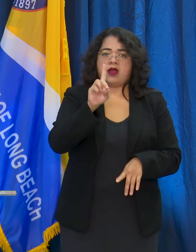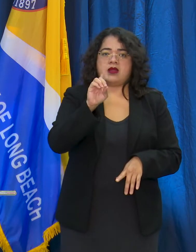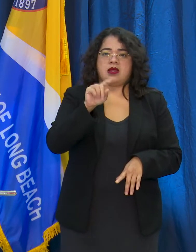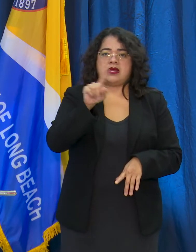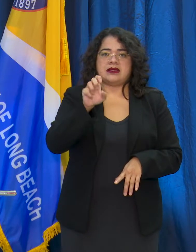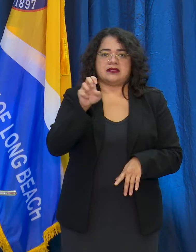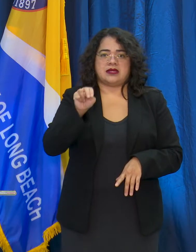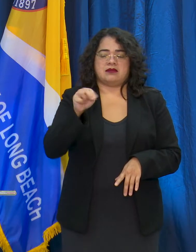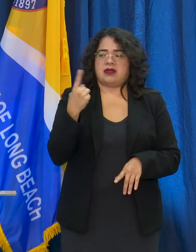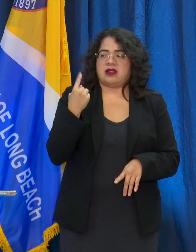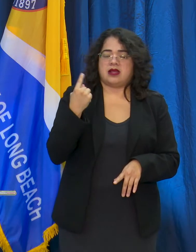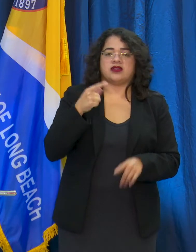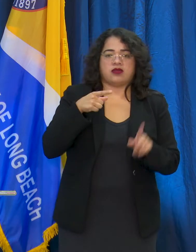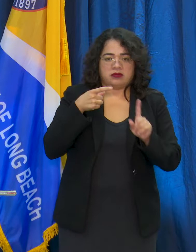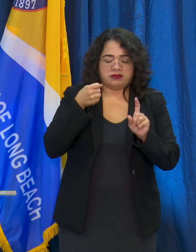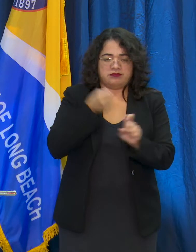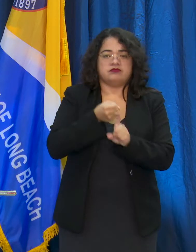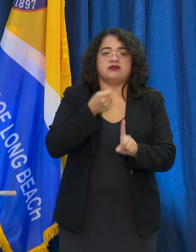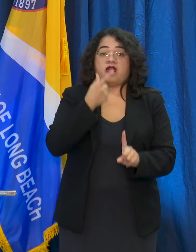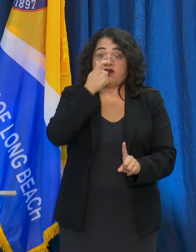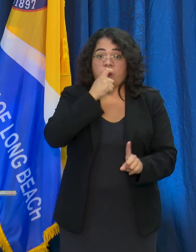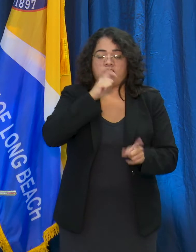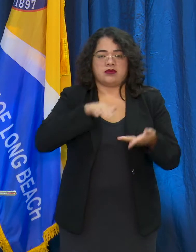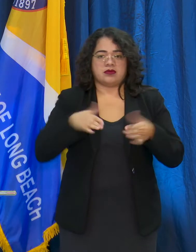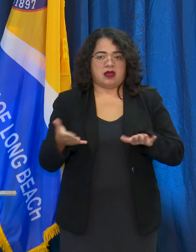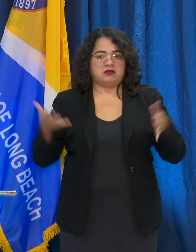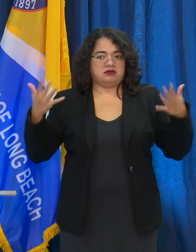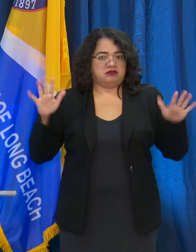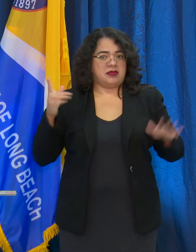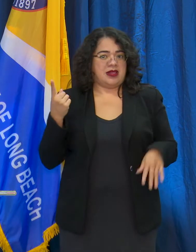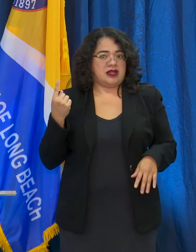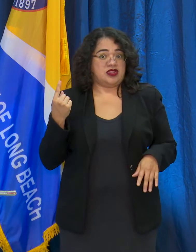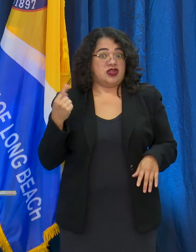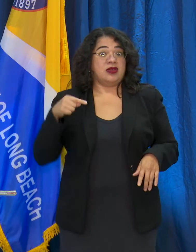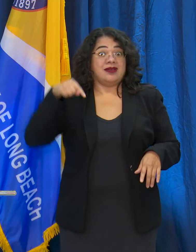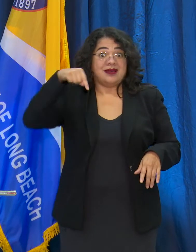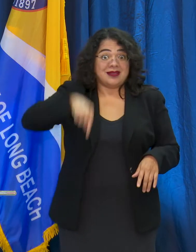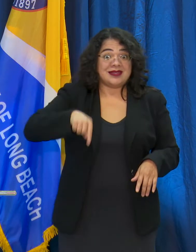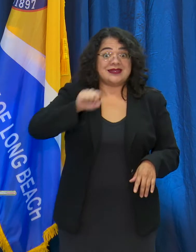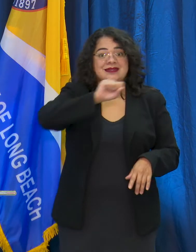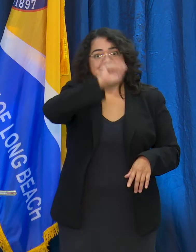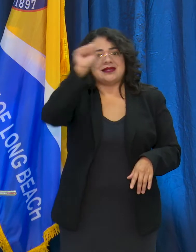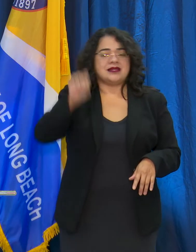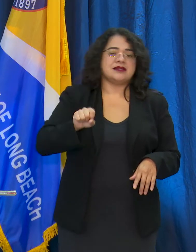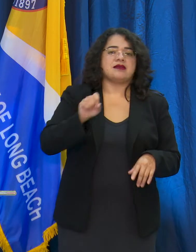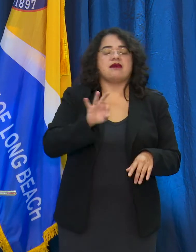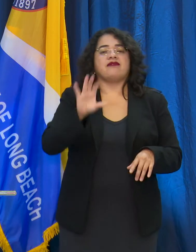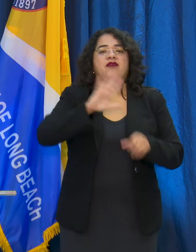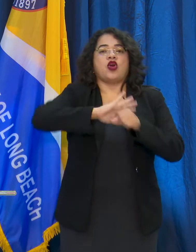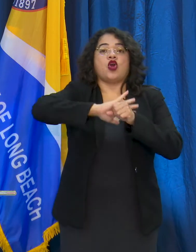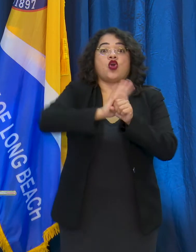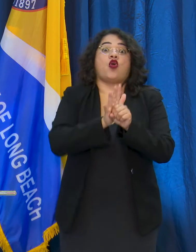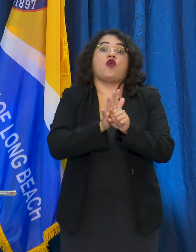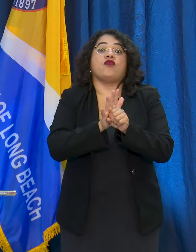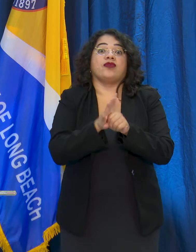163 this year so far from COVID, and the season's not over. I want people to really understand that COVID is real,